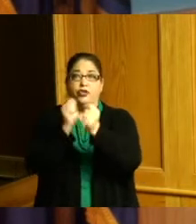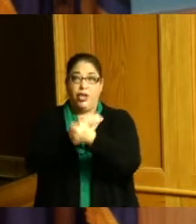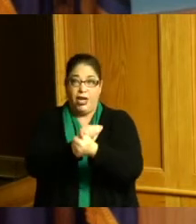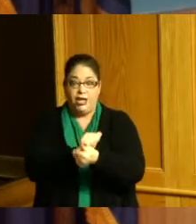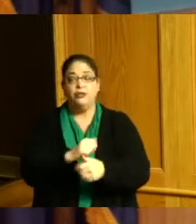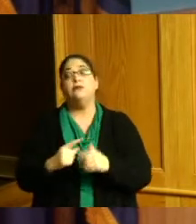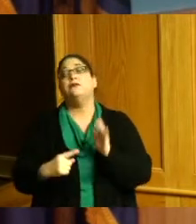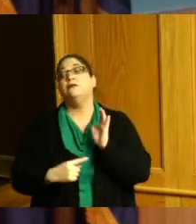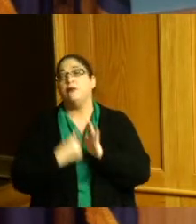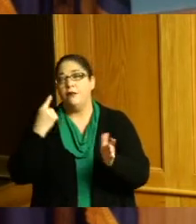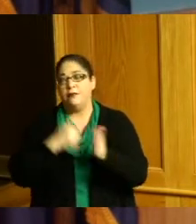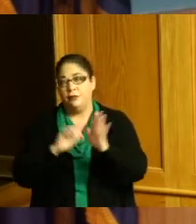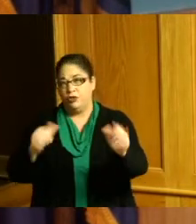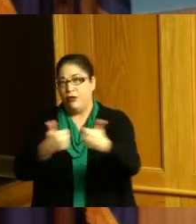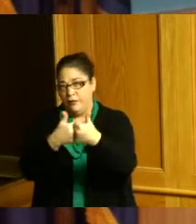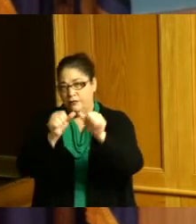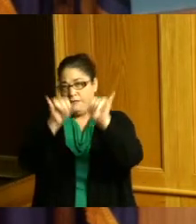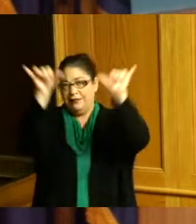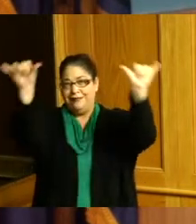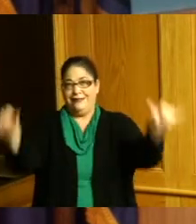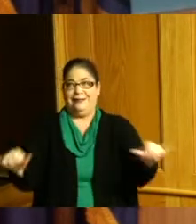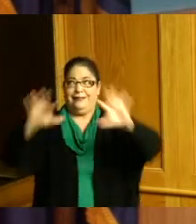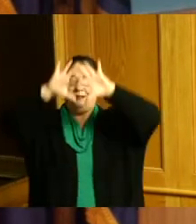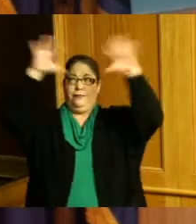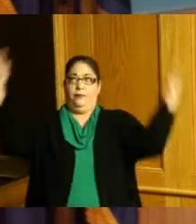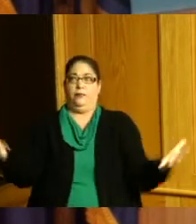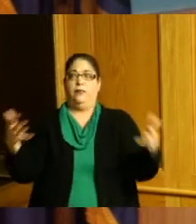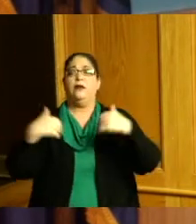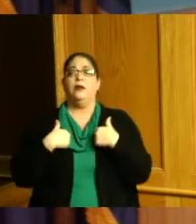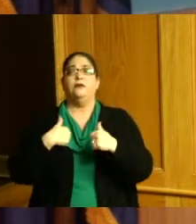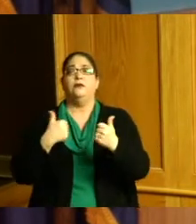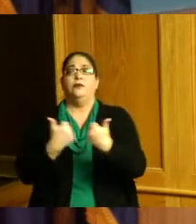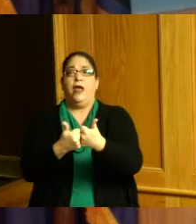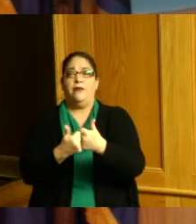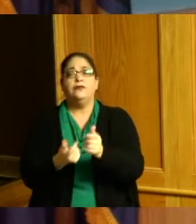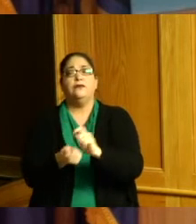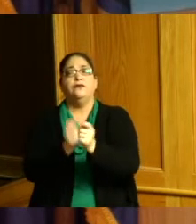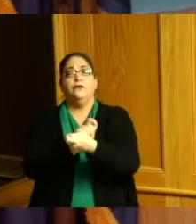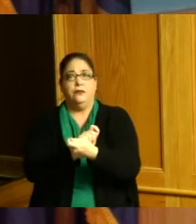we have to challenge the system and change the system and so I think the work that we've been